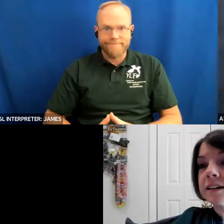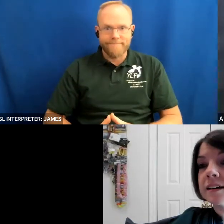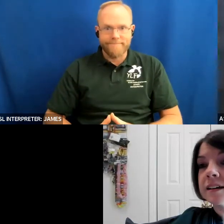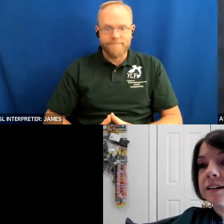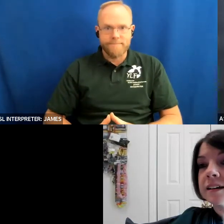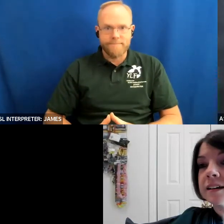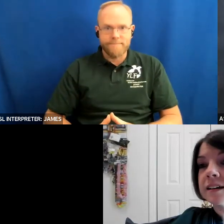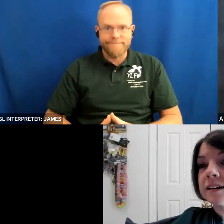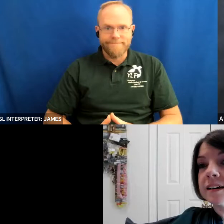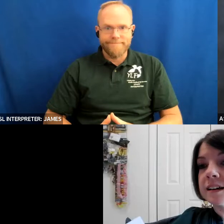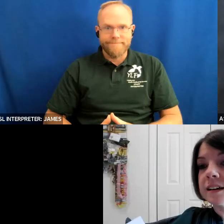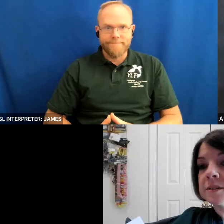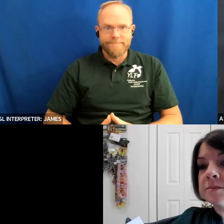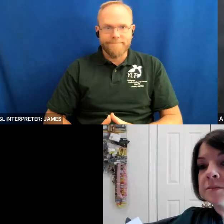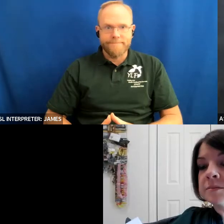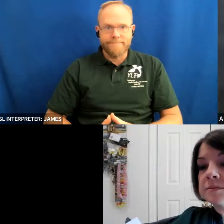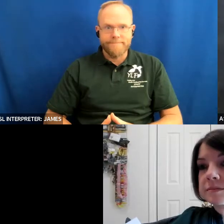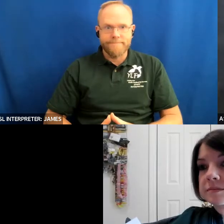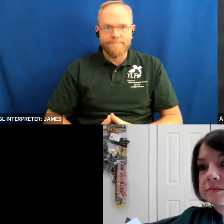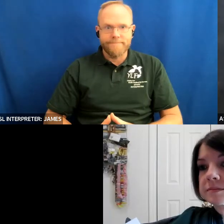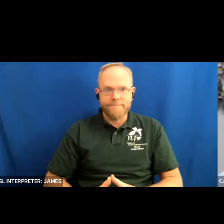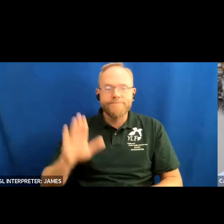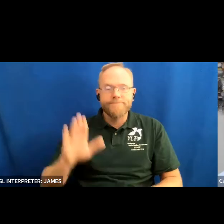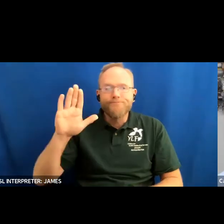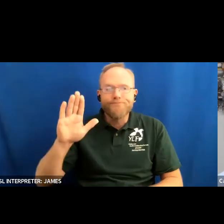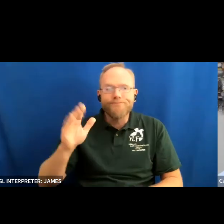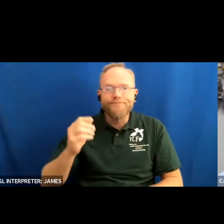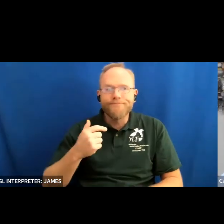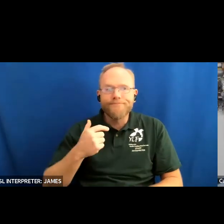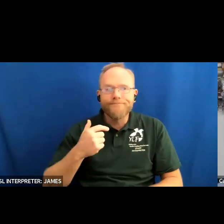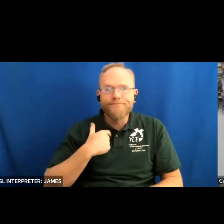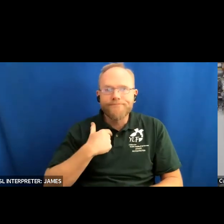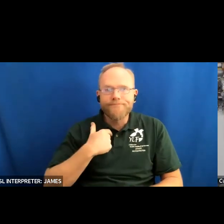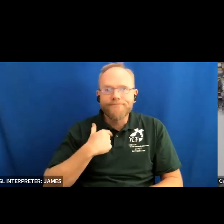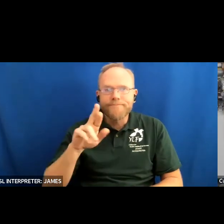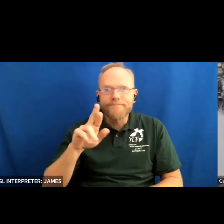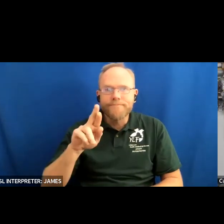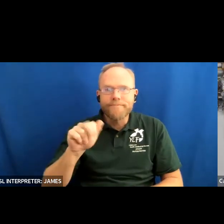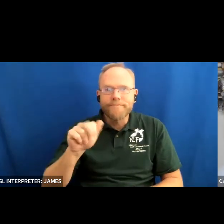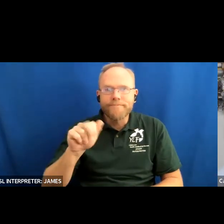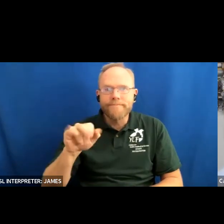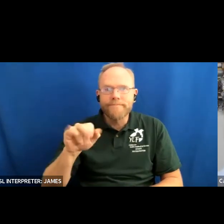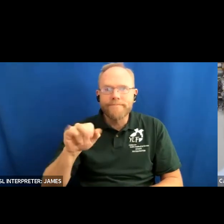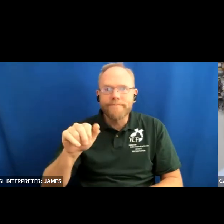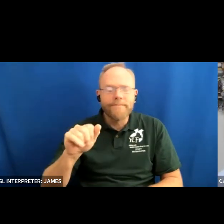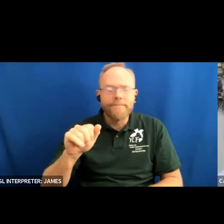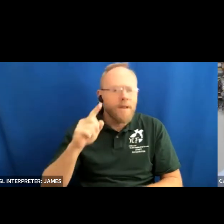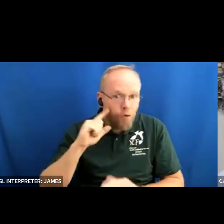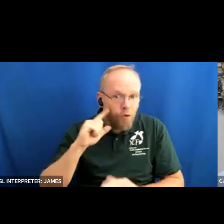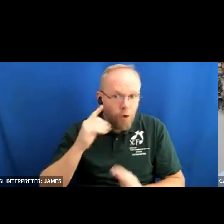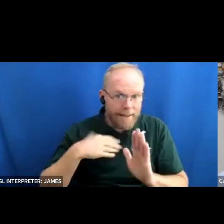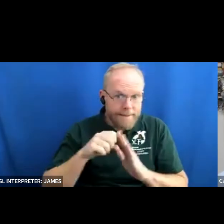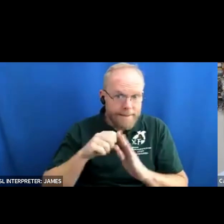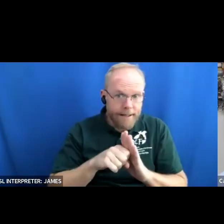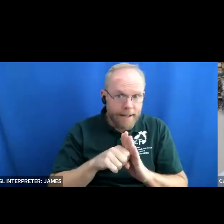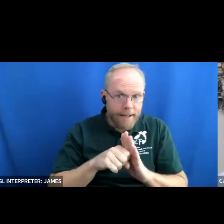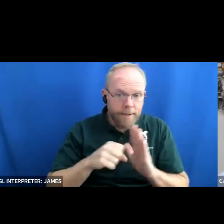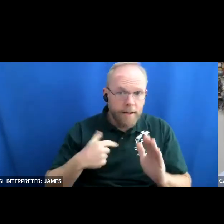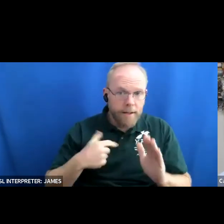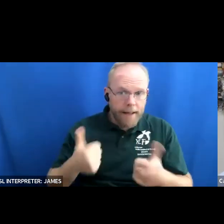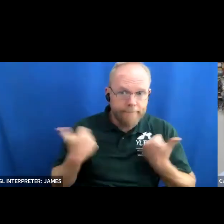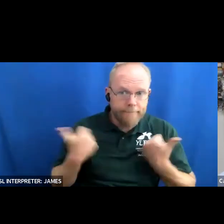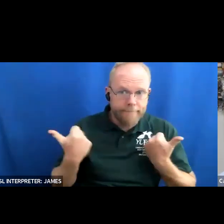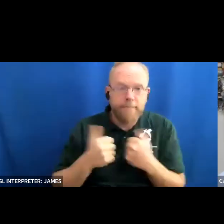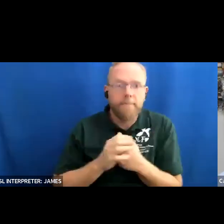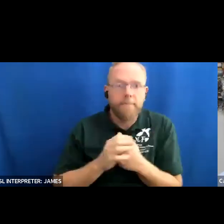i'm for the statement what was that for the state that i'm in i'm in nevada